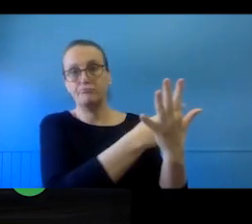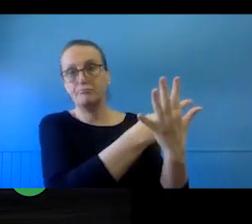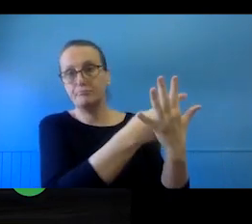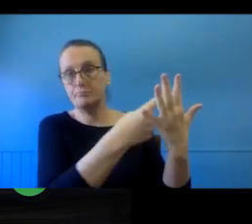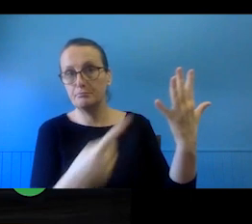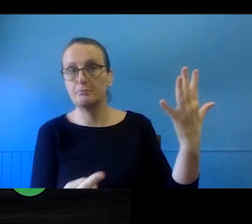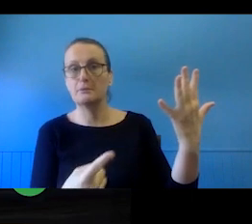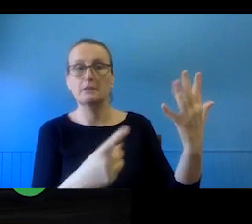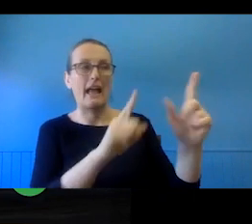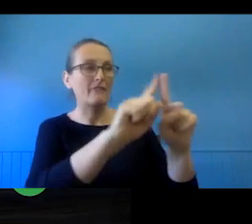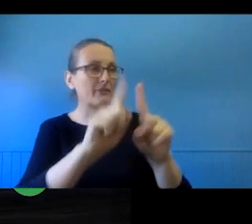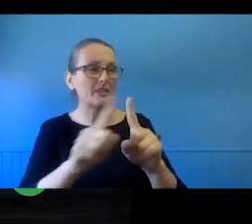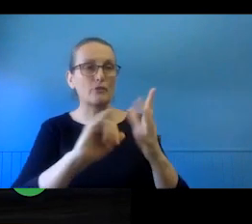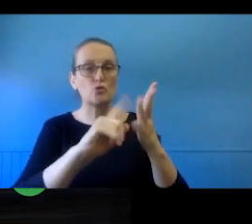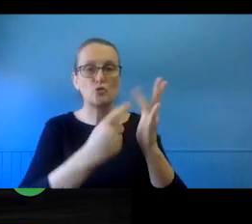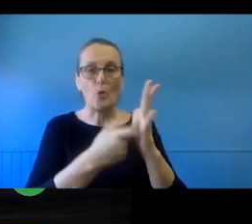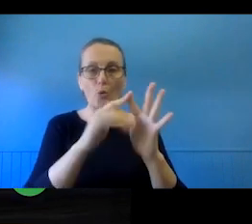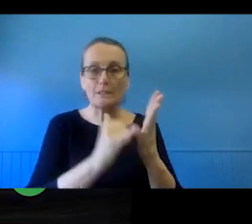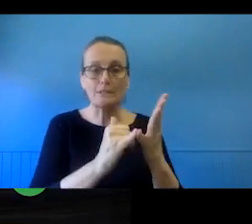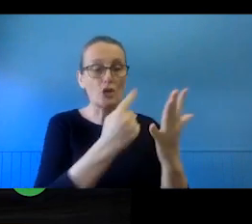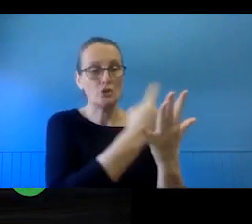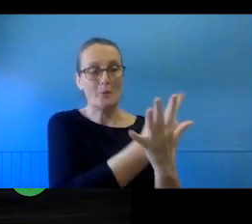range of different sources and each one of those additional sources